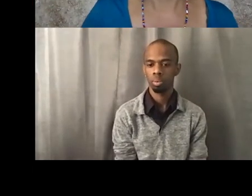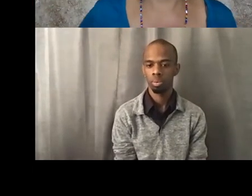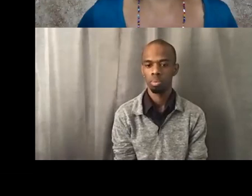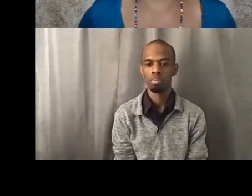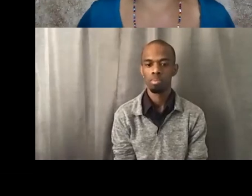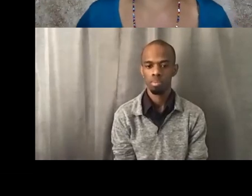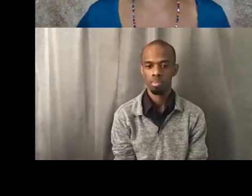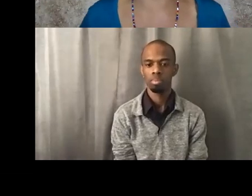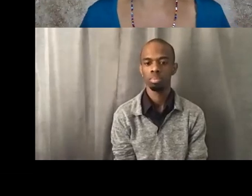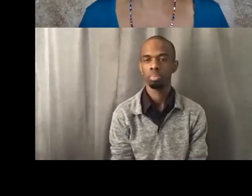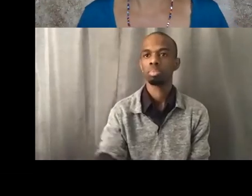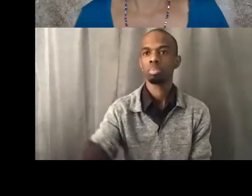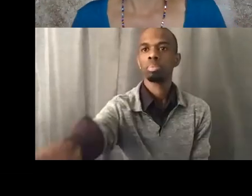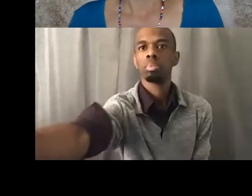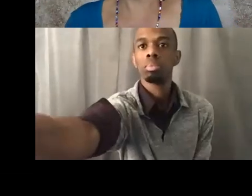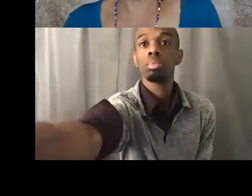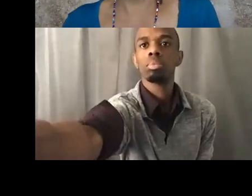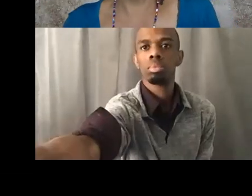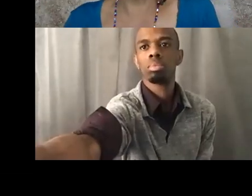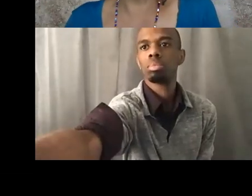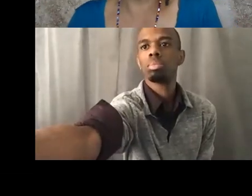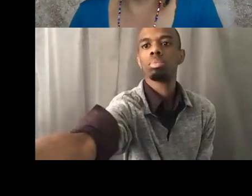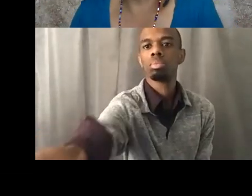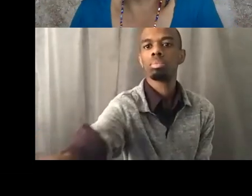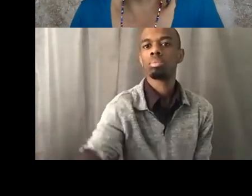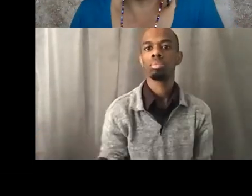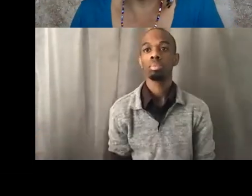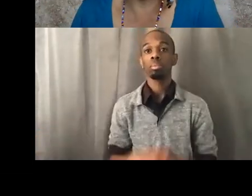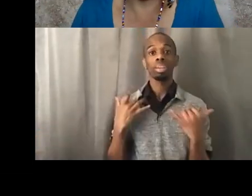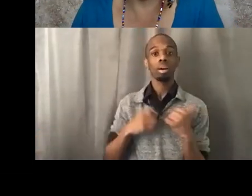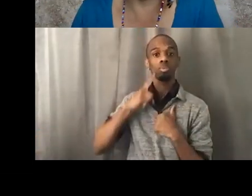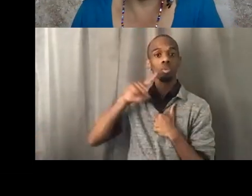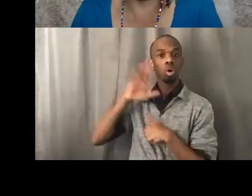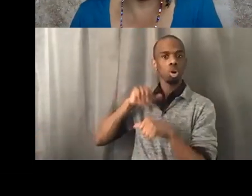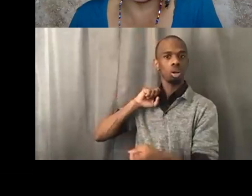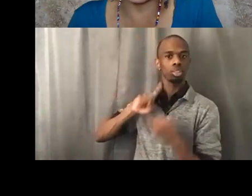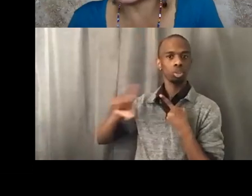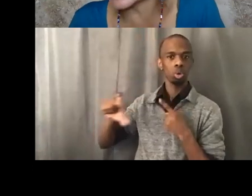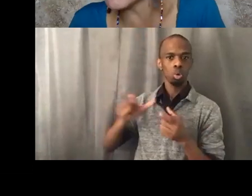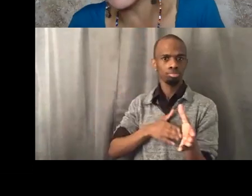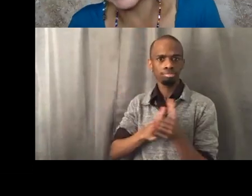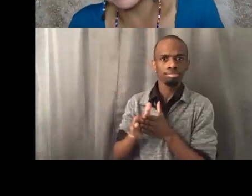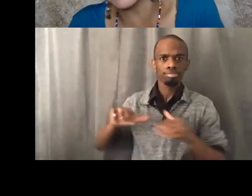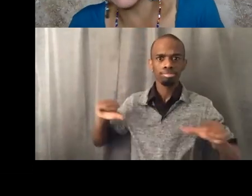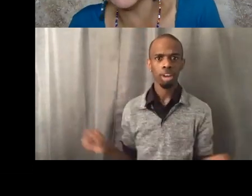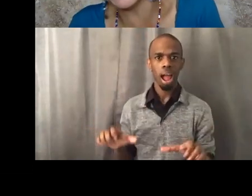Calls to action. #EndPoliceAssociations is again today and every Wednesday even after class is over